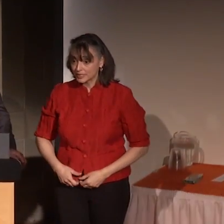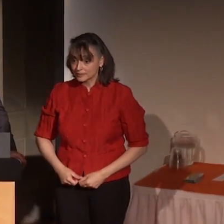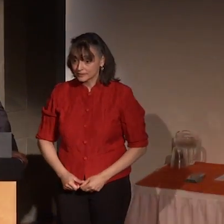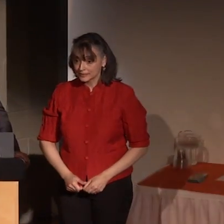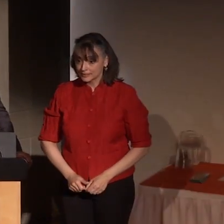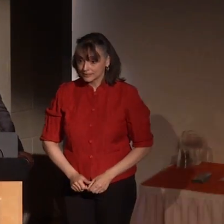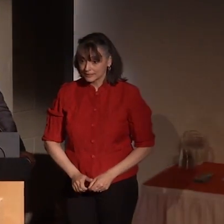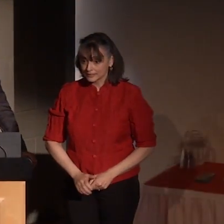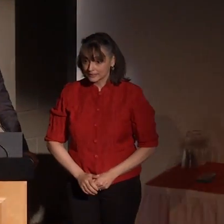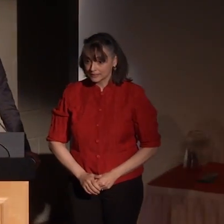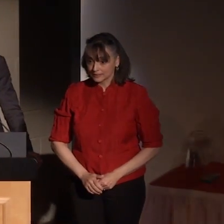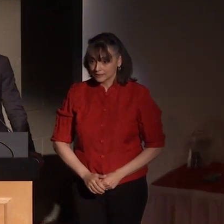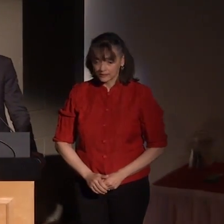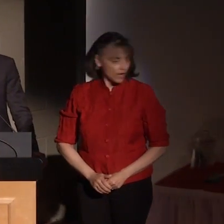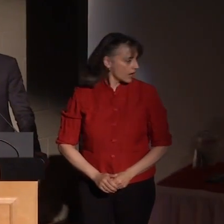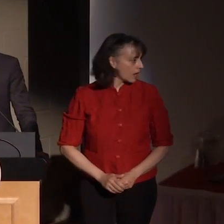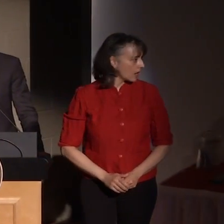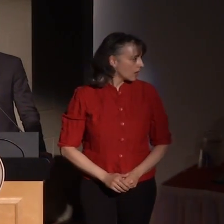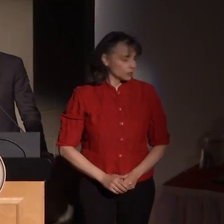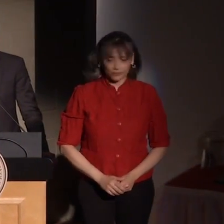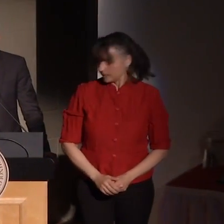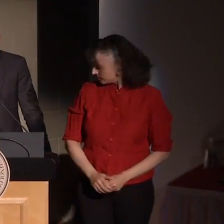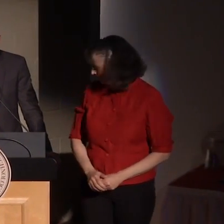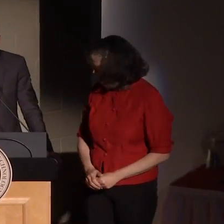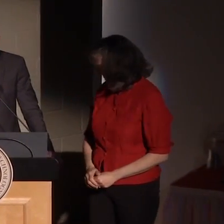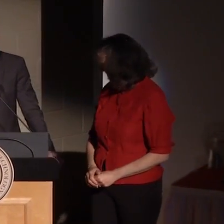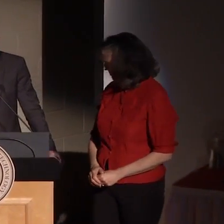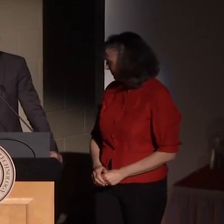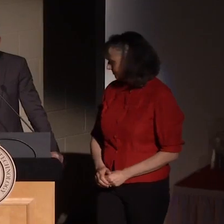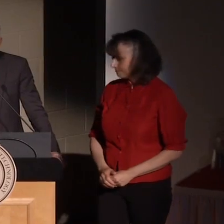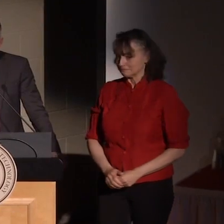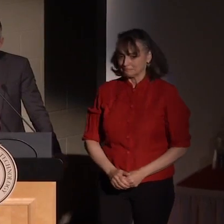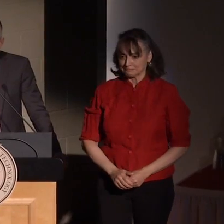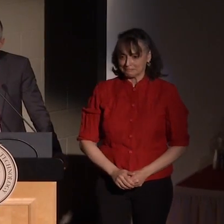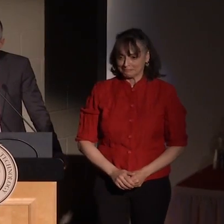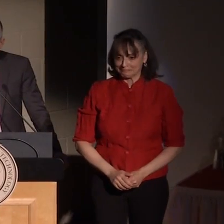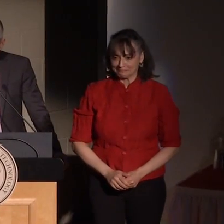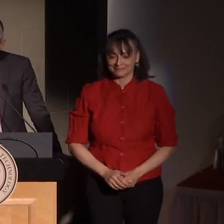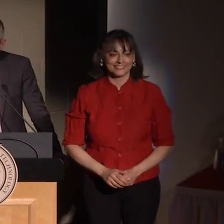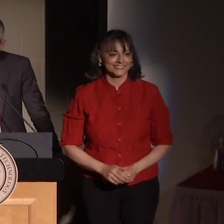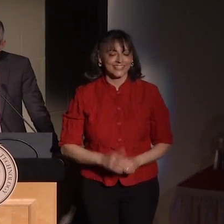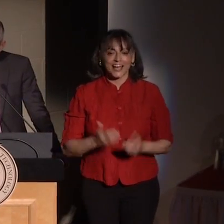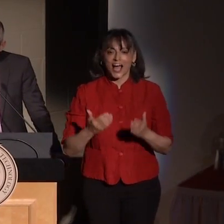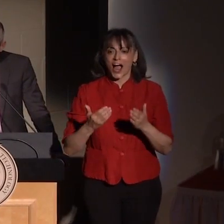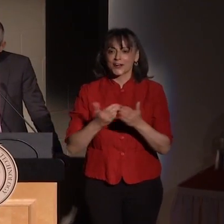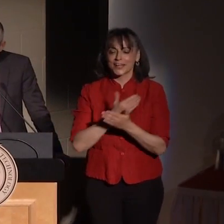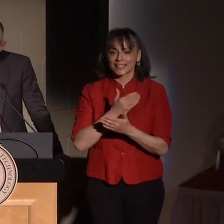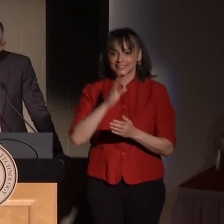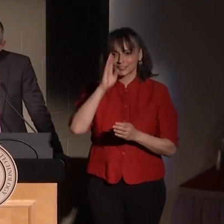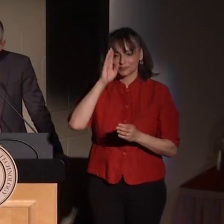Thank you, Lynn, and congratulations. Our next inductee is Jacki Pancari.